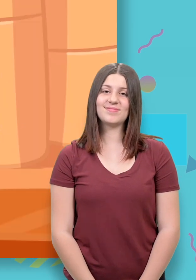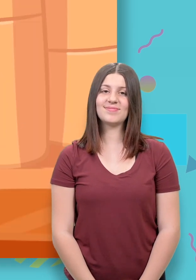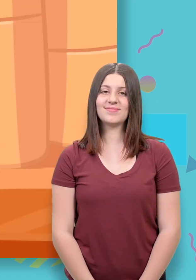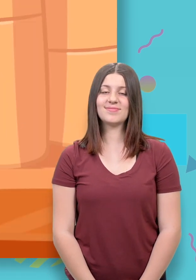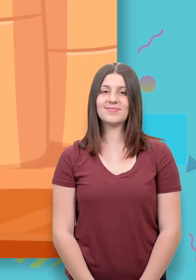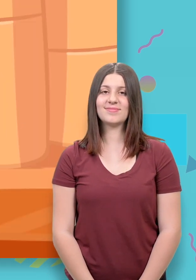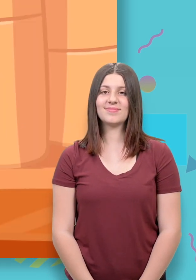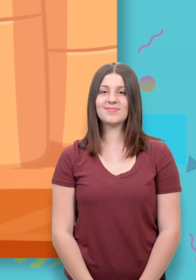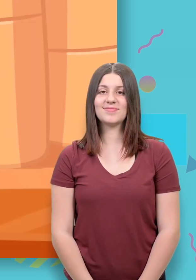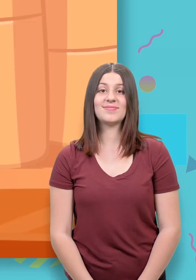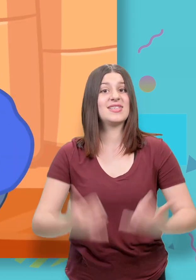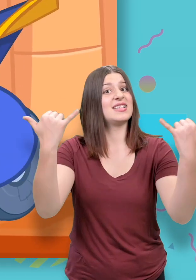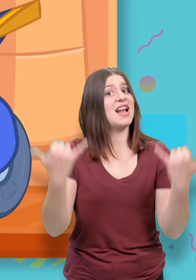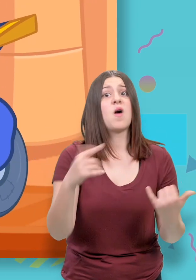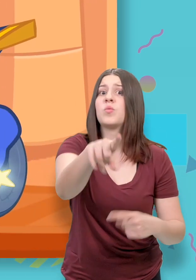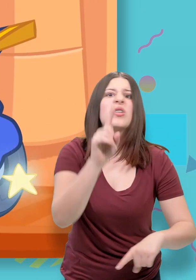Now, you can't catch me! [transformation sound]